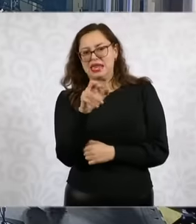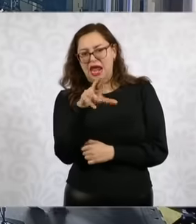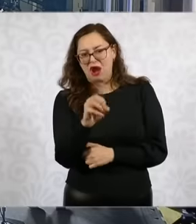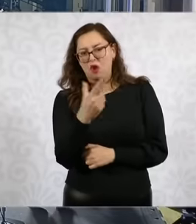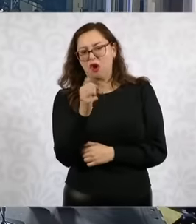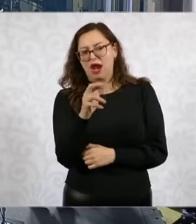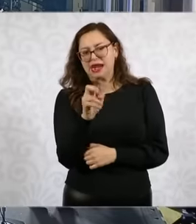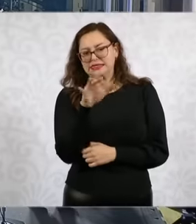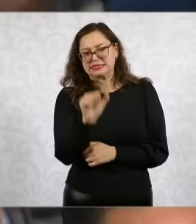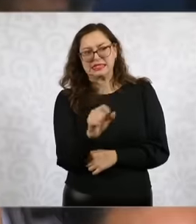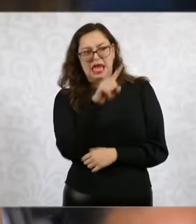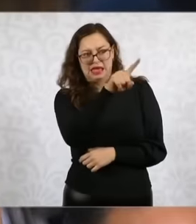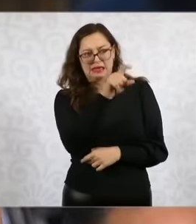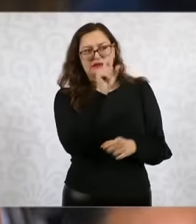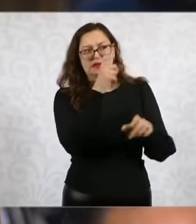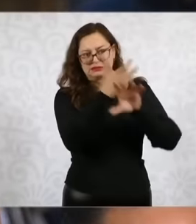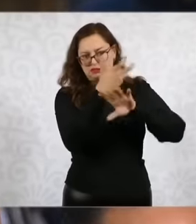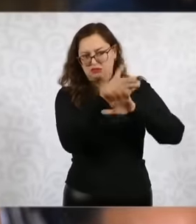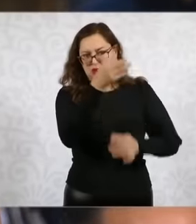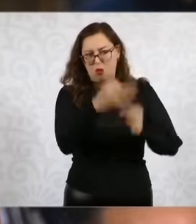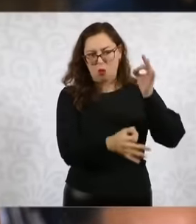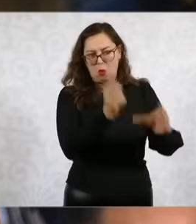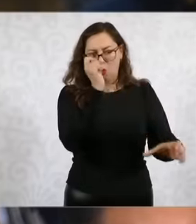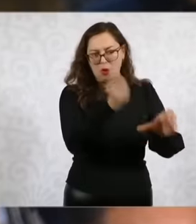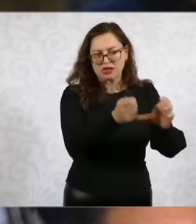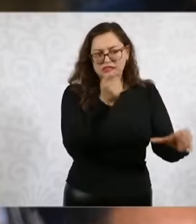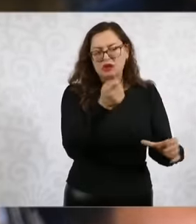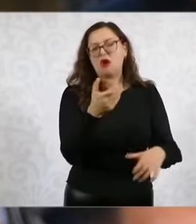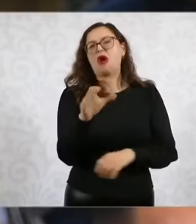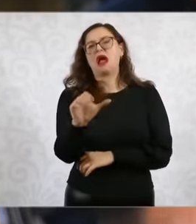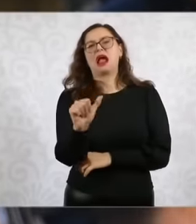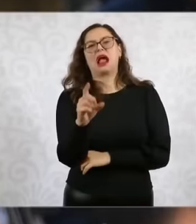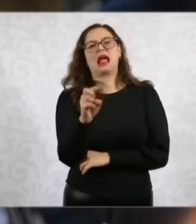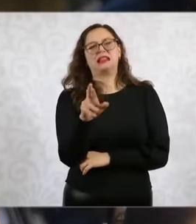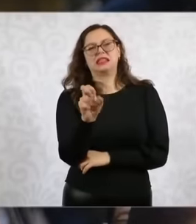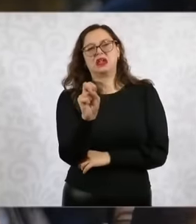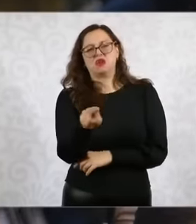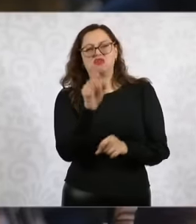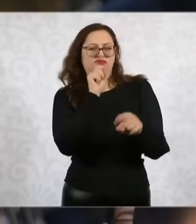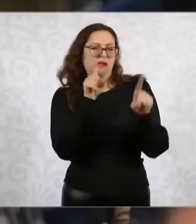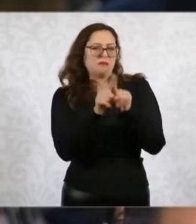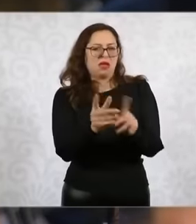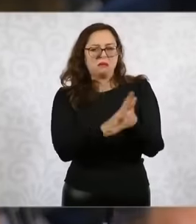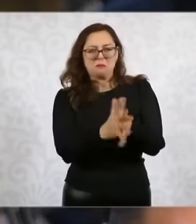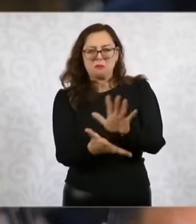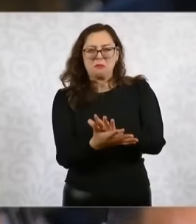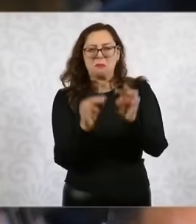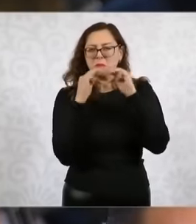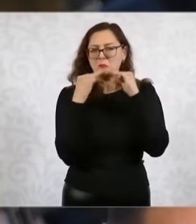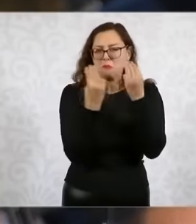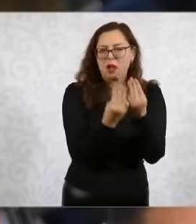Felipe Calderón has been related to these rinses with organized crime when they